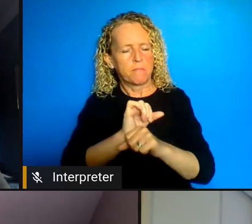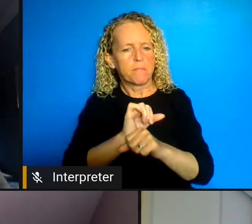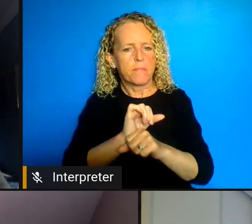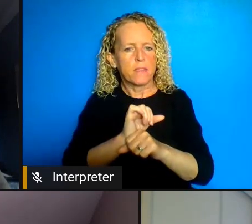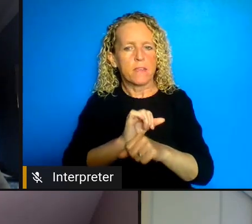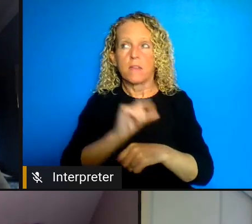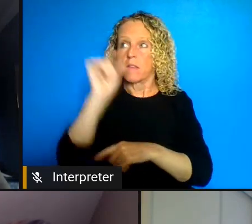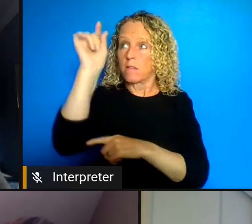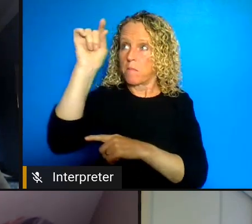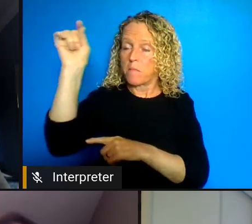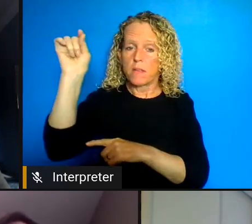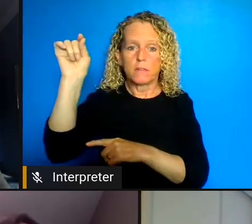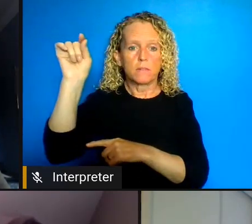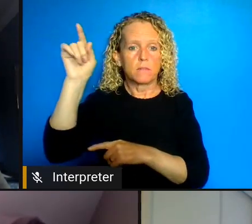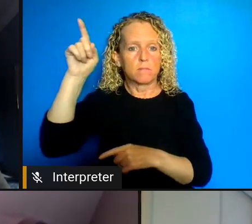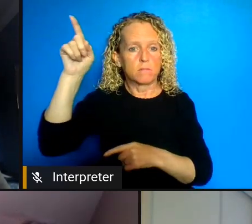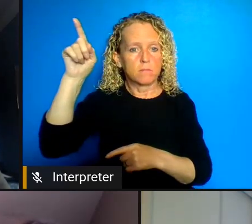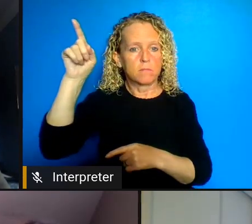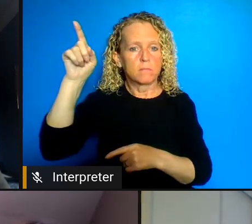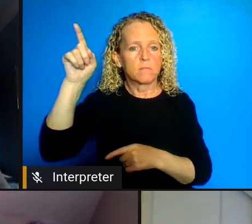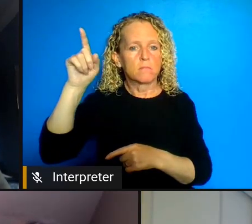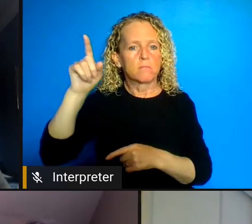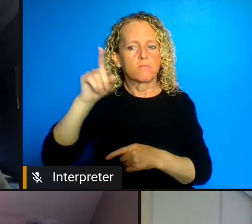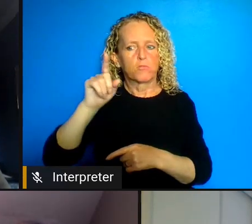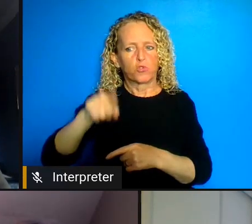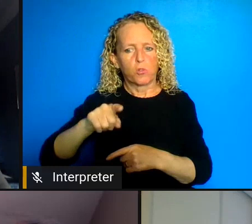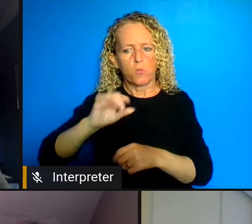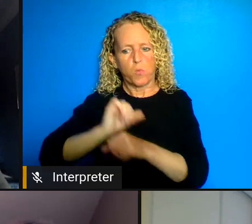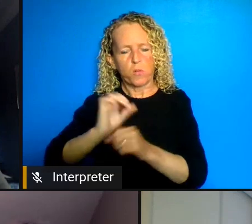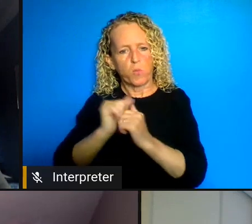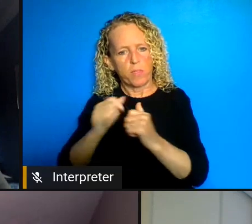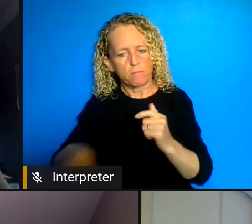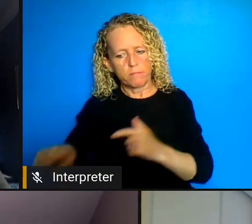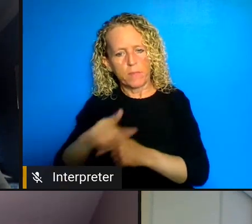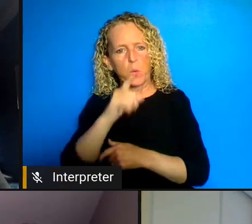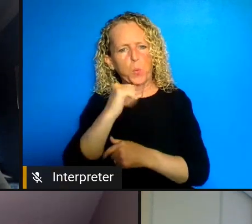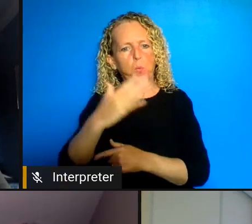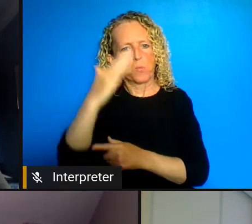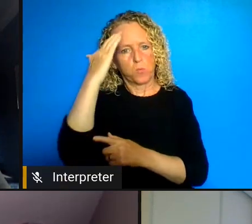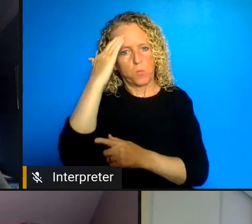least aware of where the gaps in the barriers are and solutions that